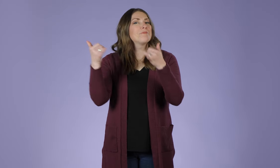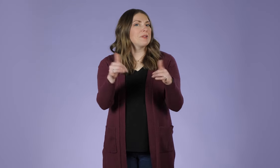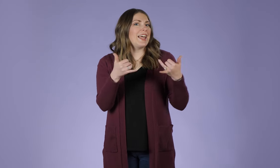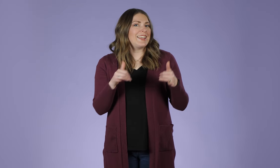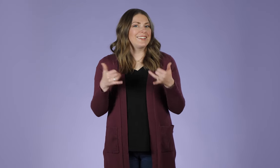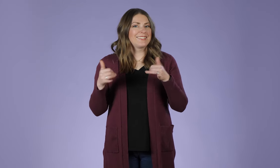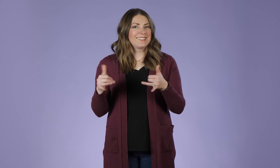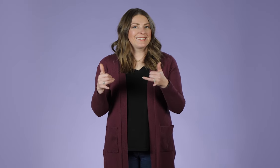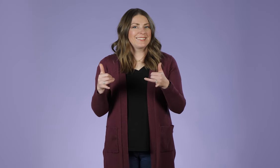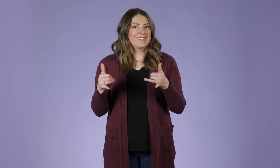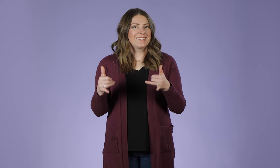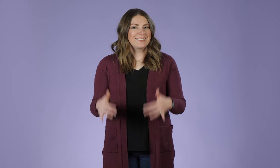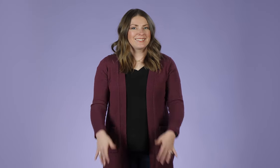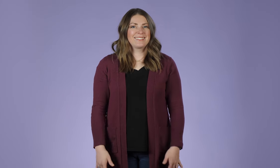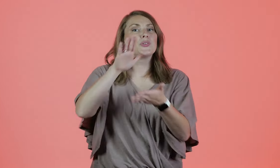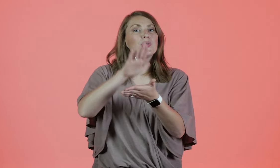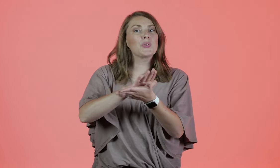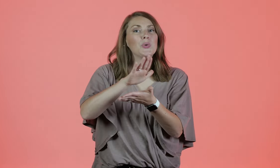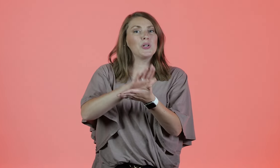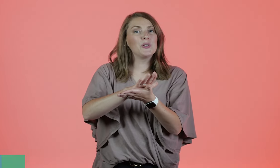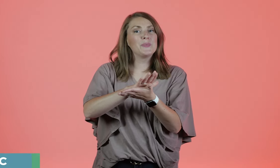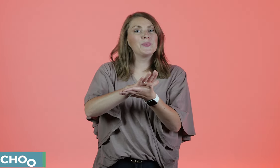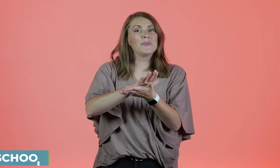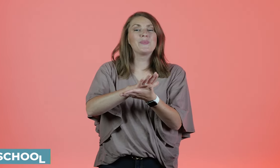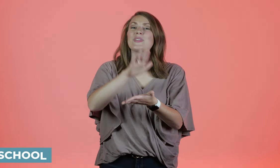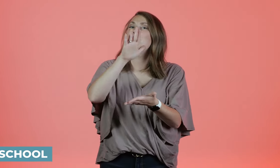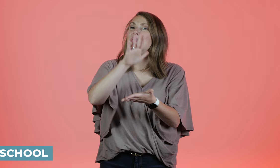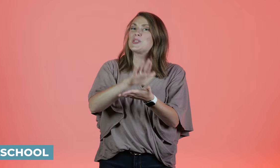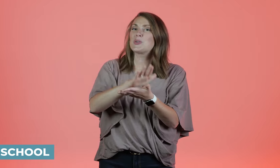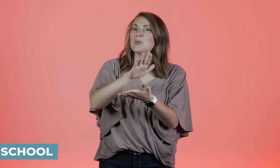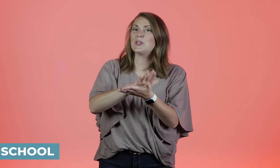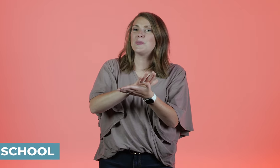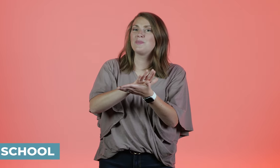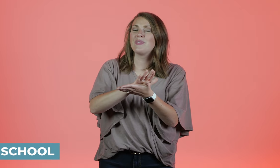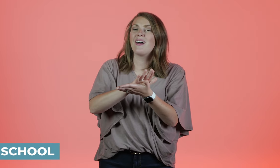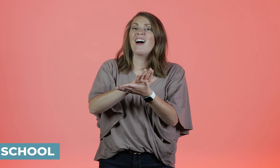Play School, school.